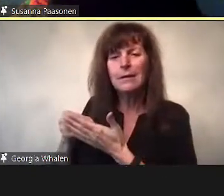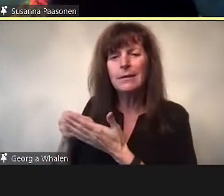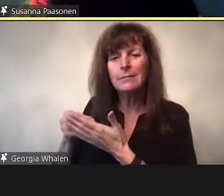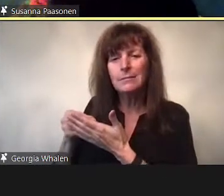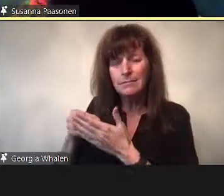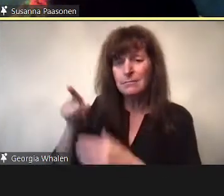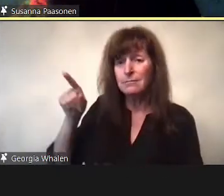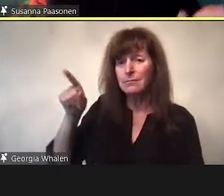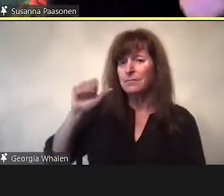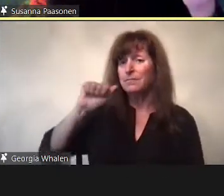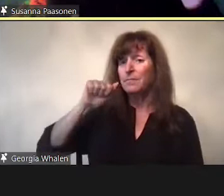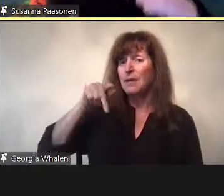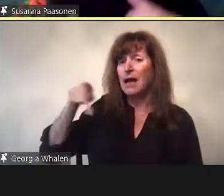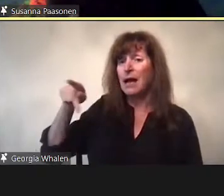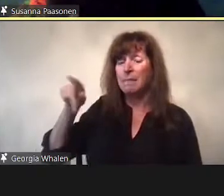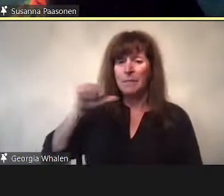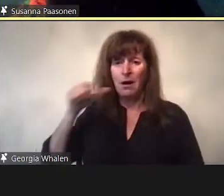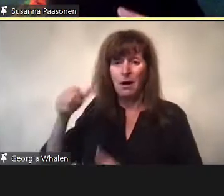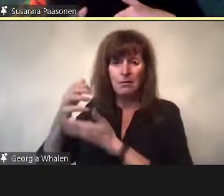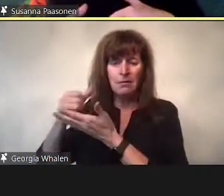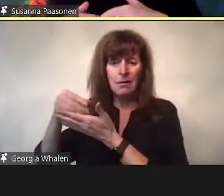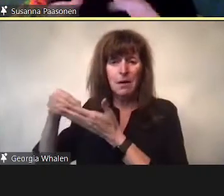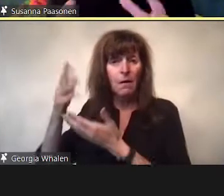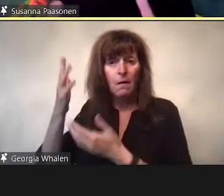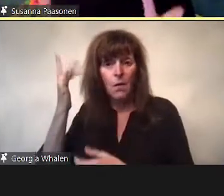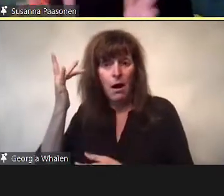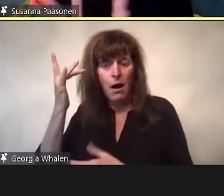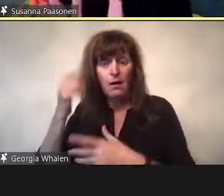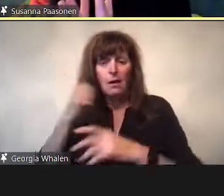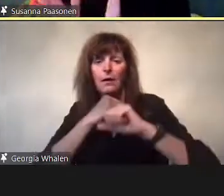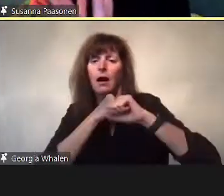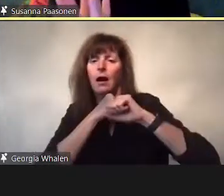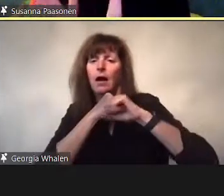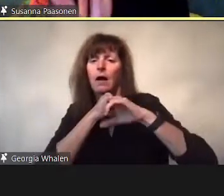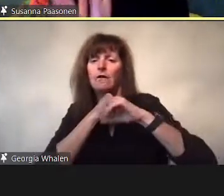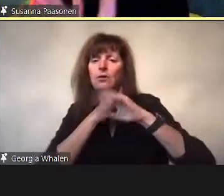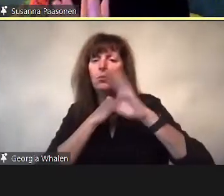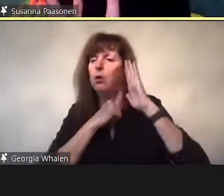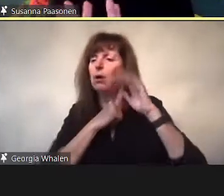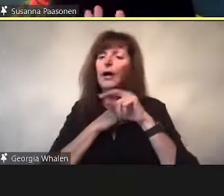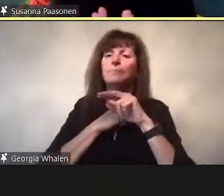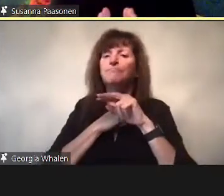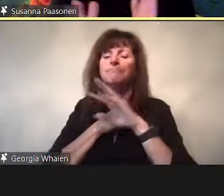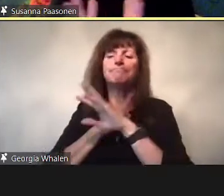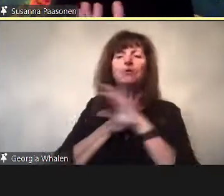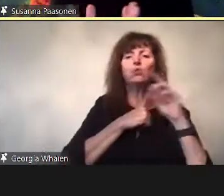And what happens here, the logic, is that sexual representation, forms of communication, are seen as lacking in value on social media platforms.